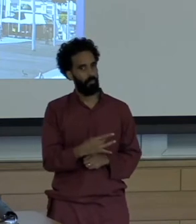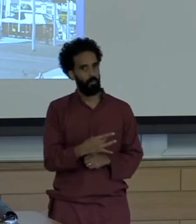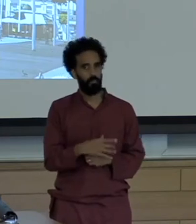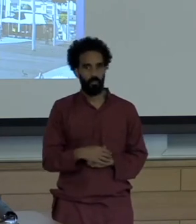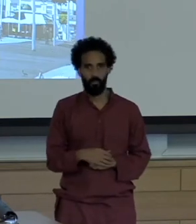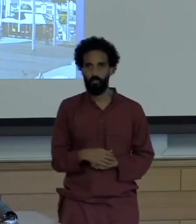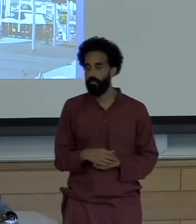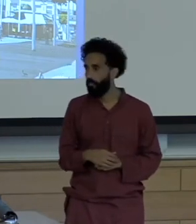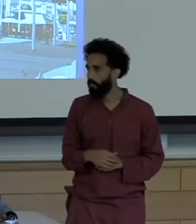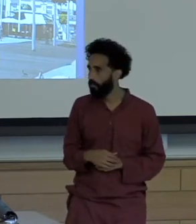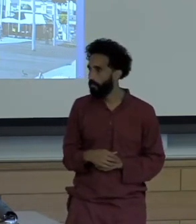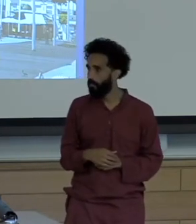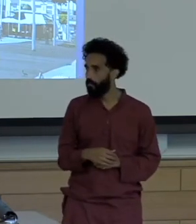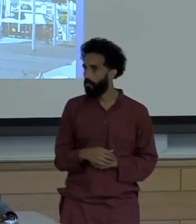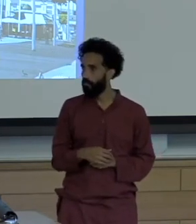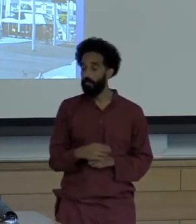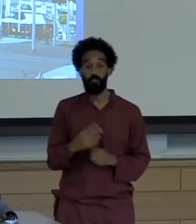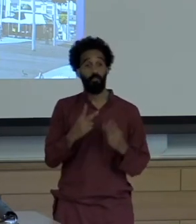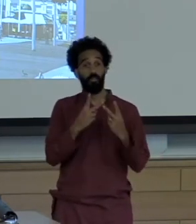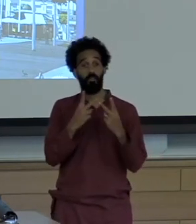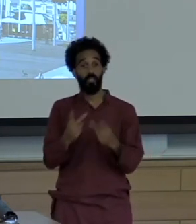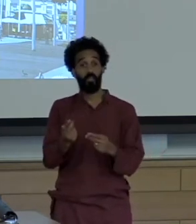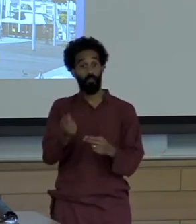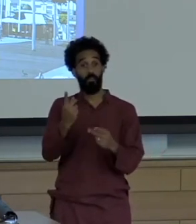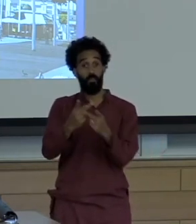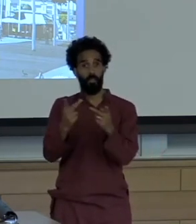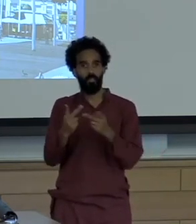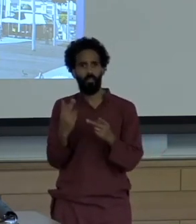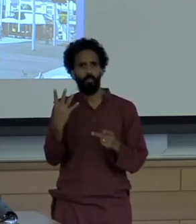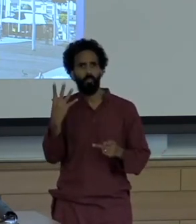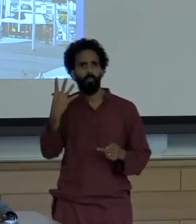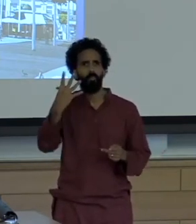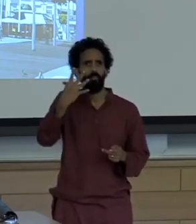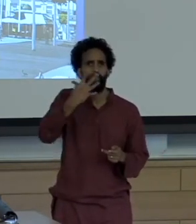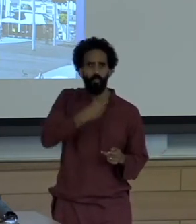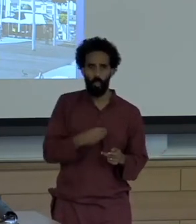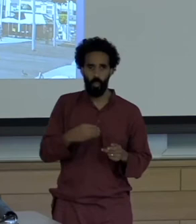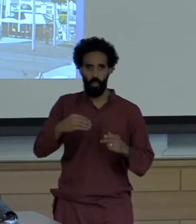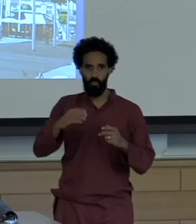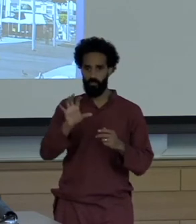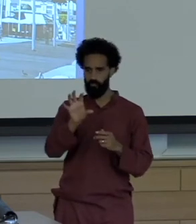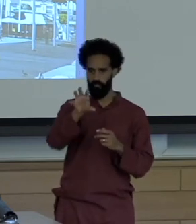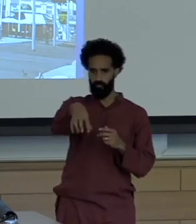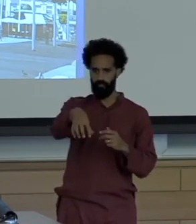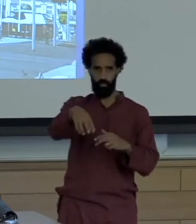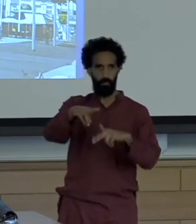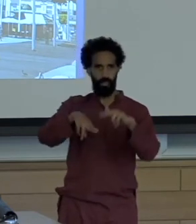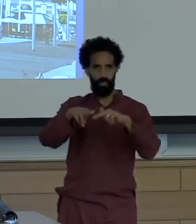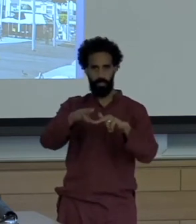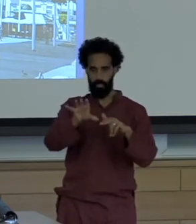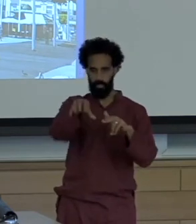Some of you may have been there right beautiful Moorish structure but in that palace I